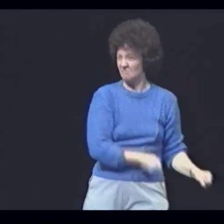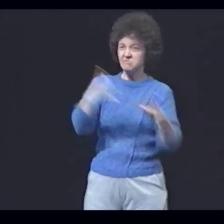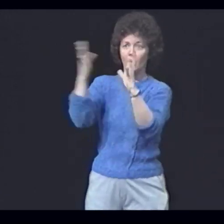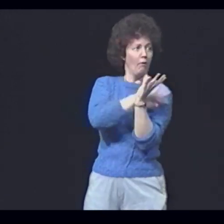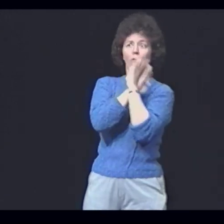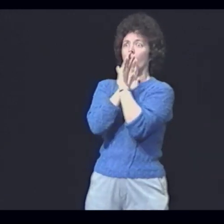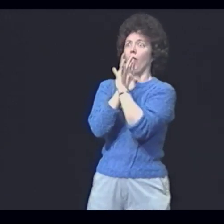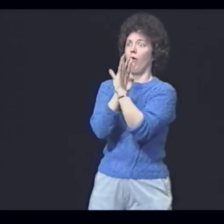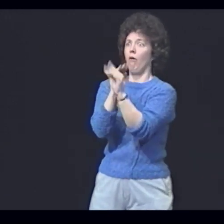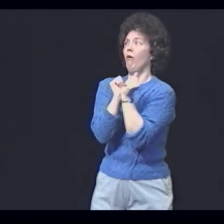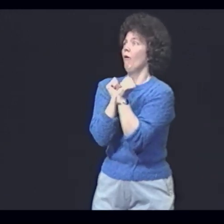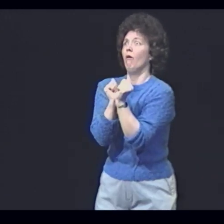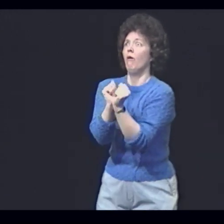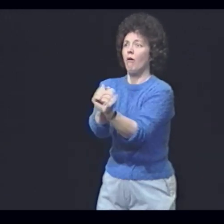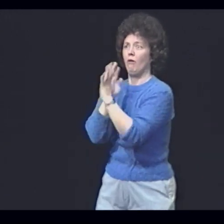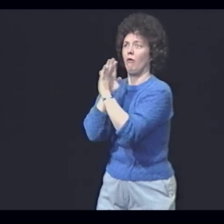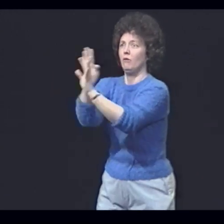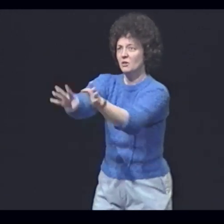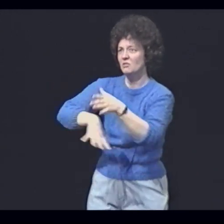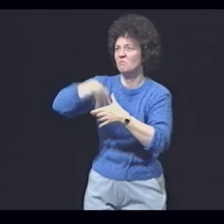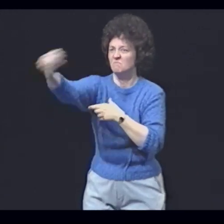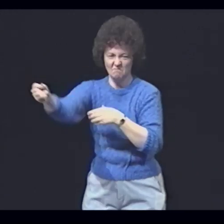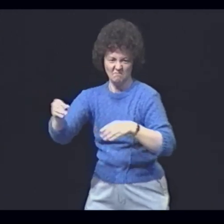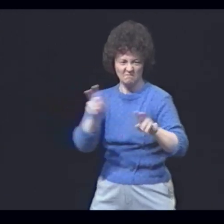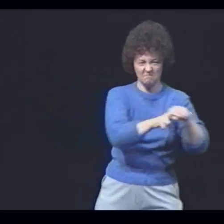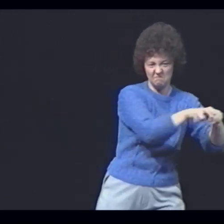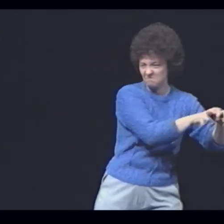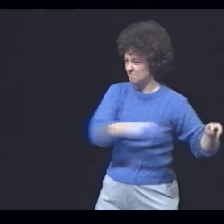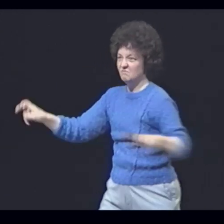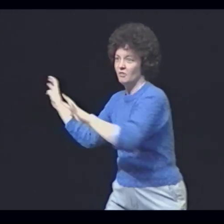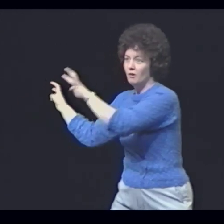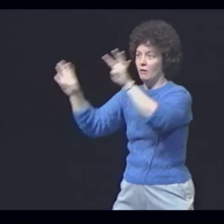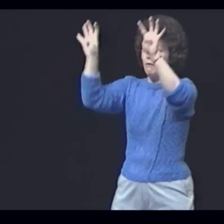Line up! Now, sit!